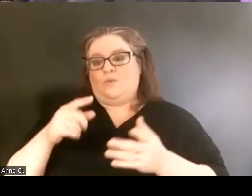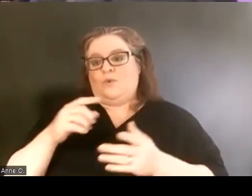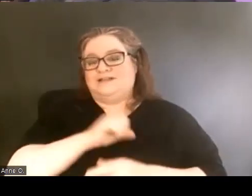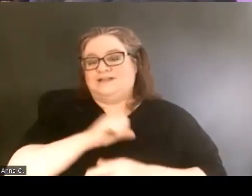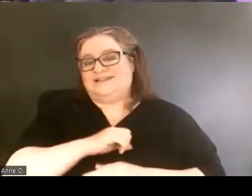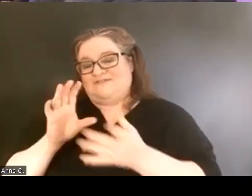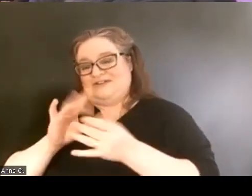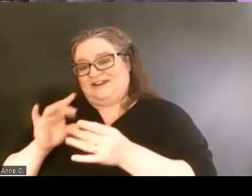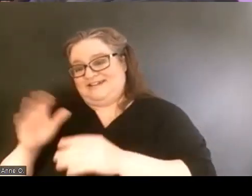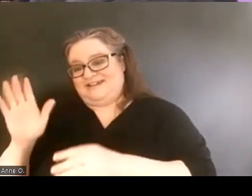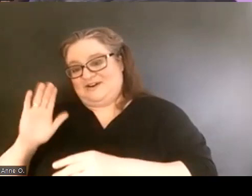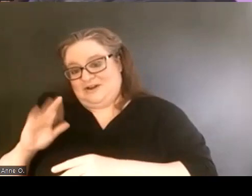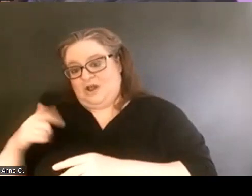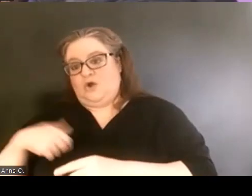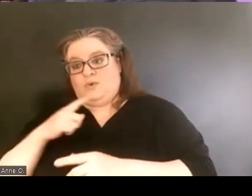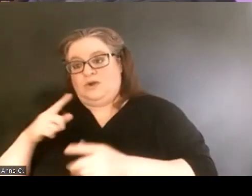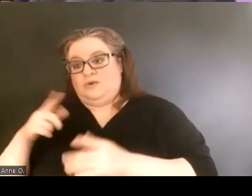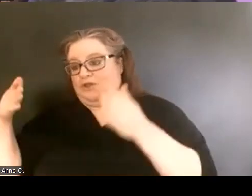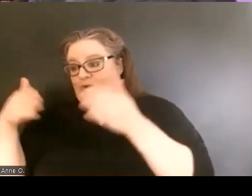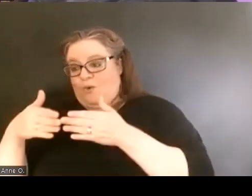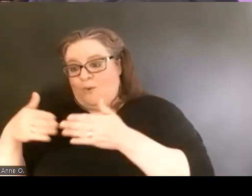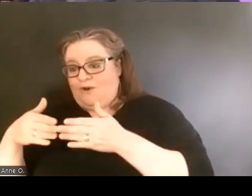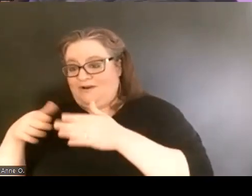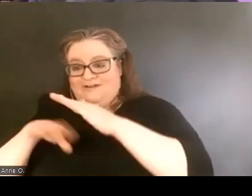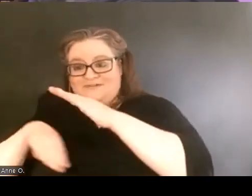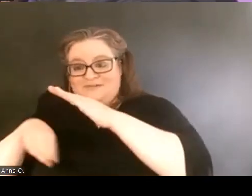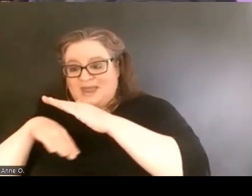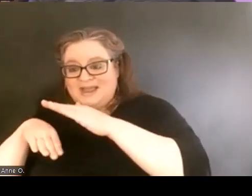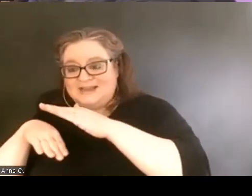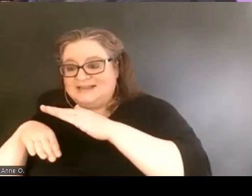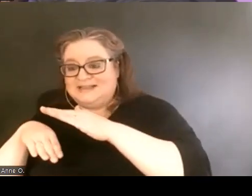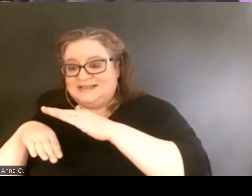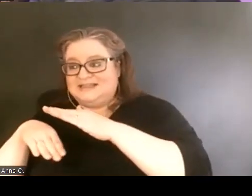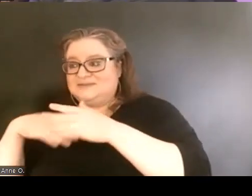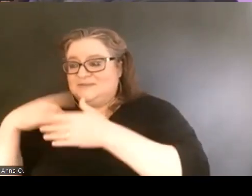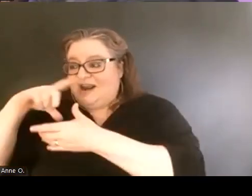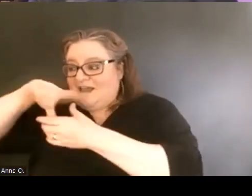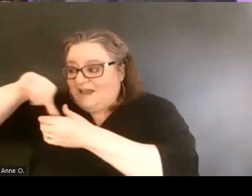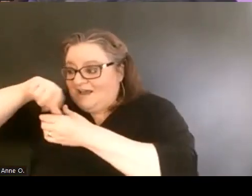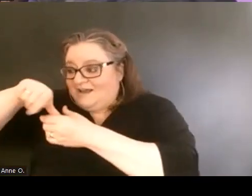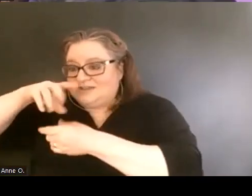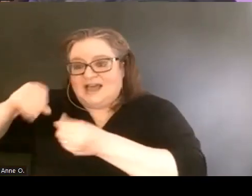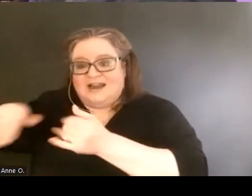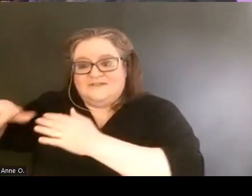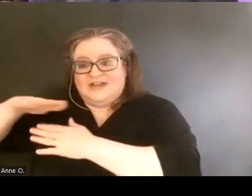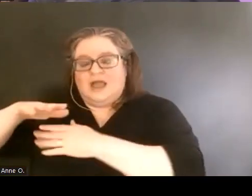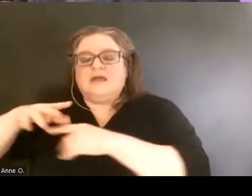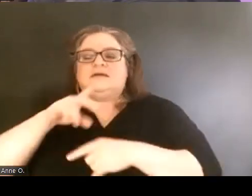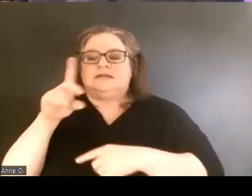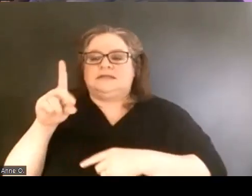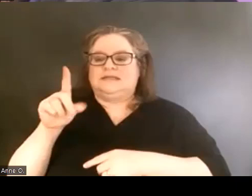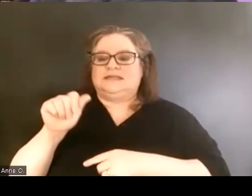where we were in a corner of a basement on the edge of campus. The Disability Services office,